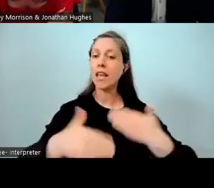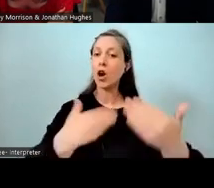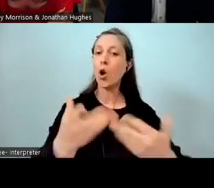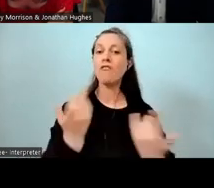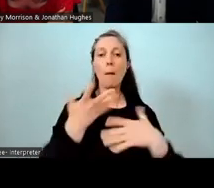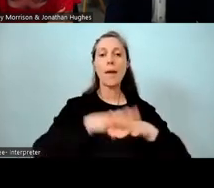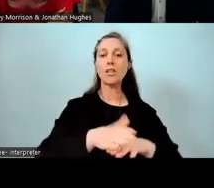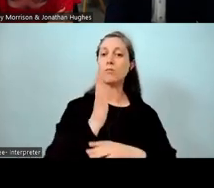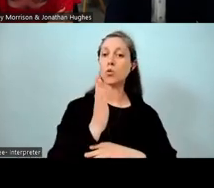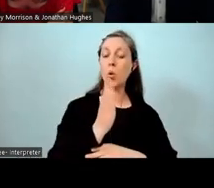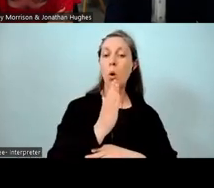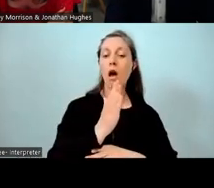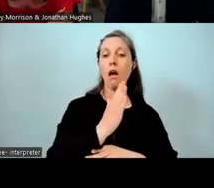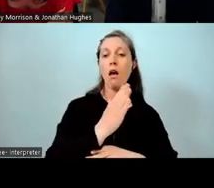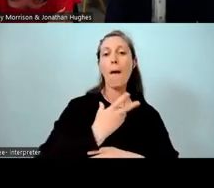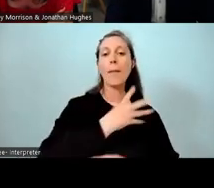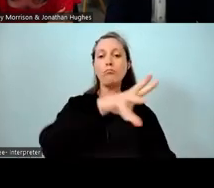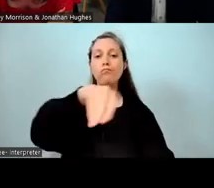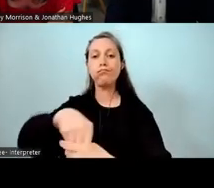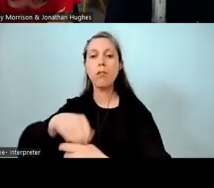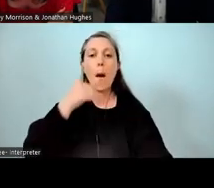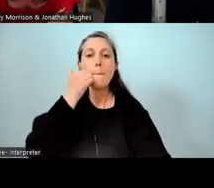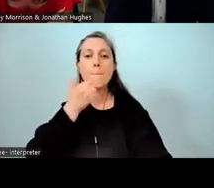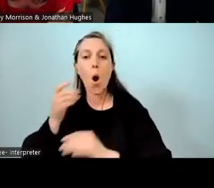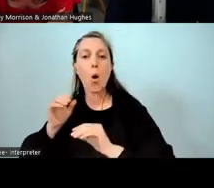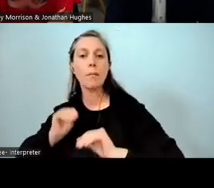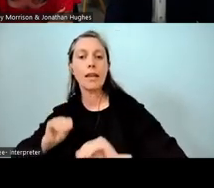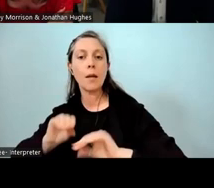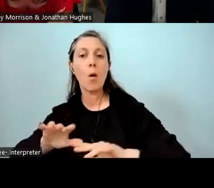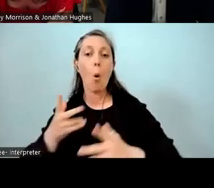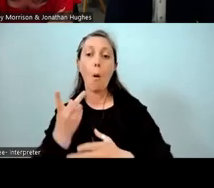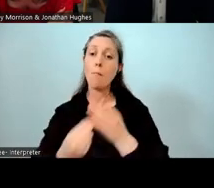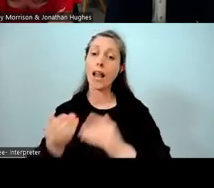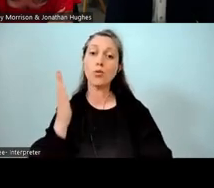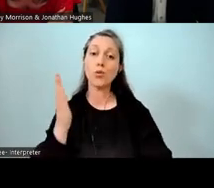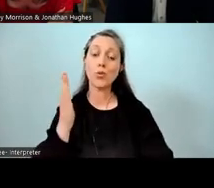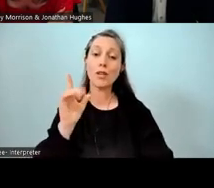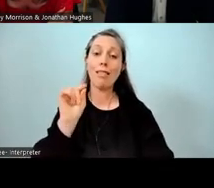to learn in Māori medium or bilingual school up in Western Springs.